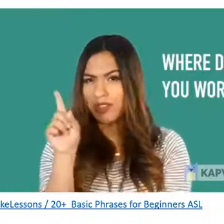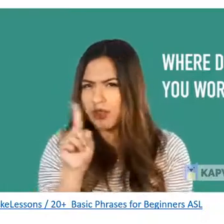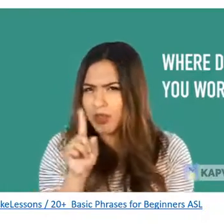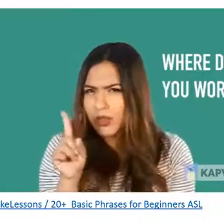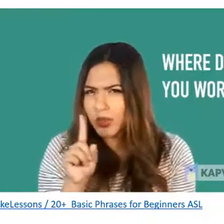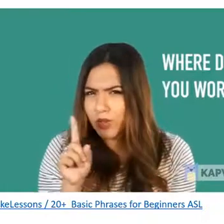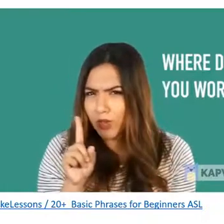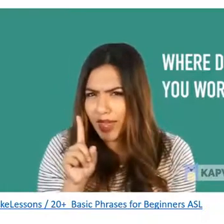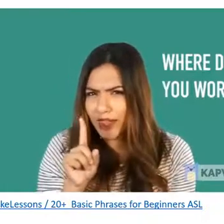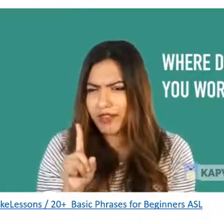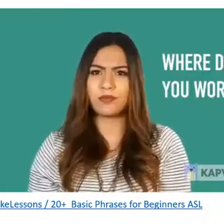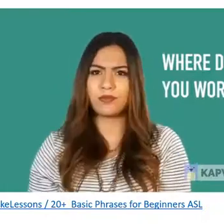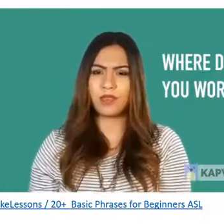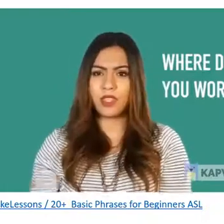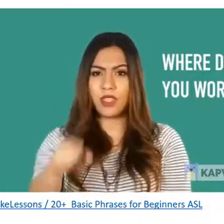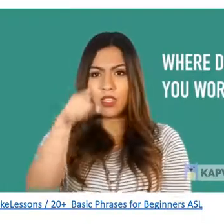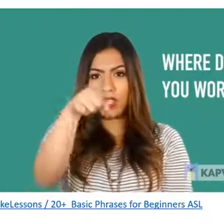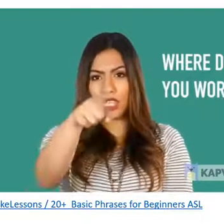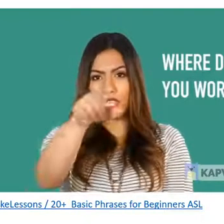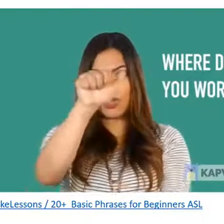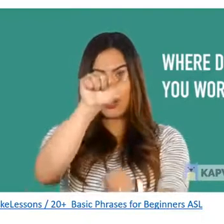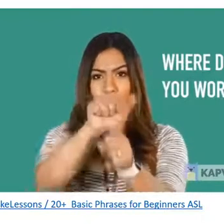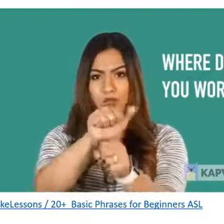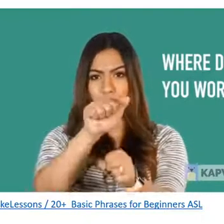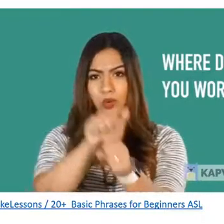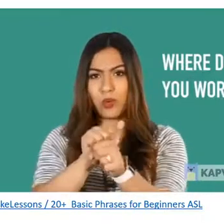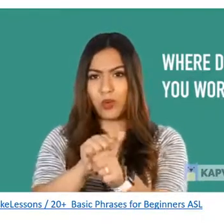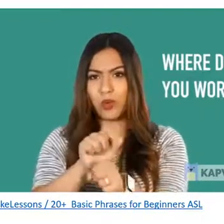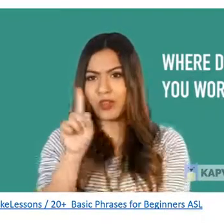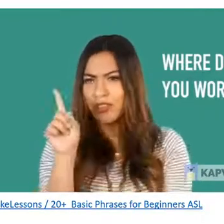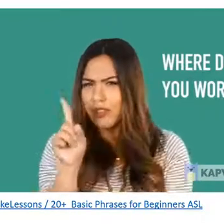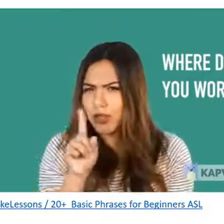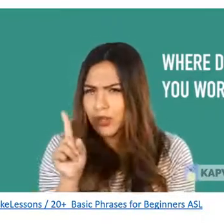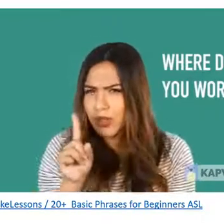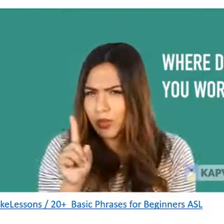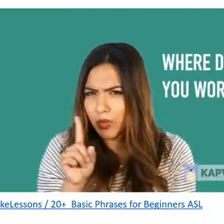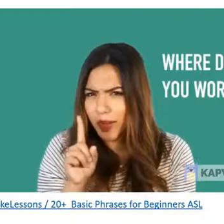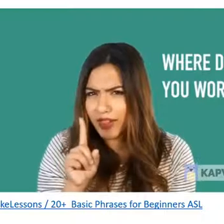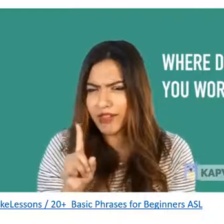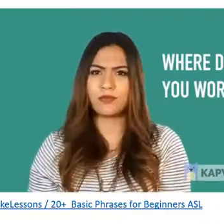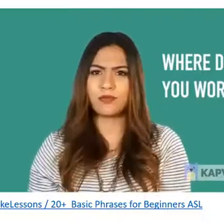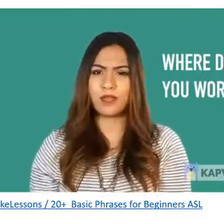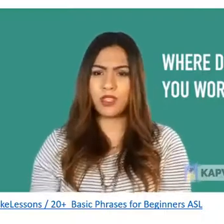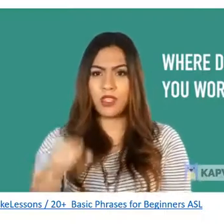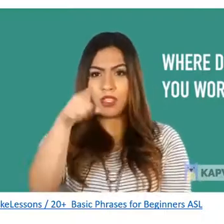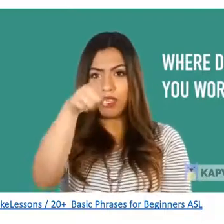first the wh word is now at the very end of the of the whole